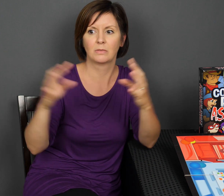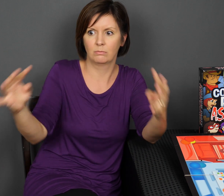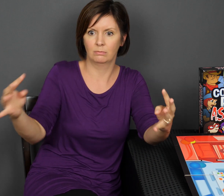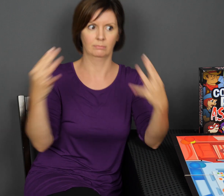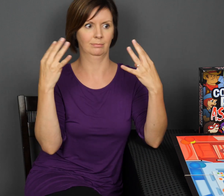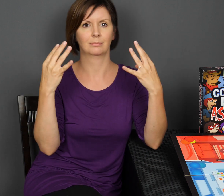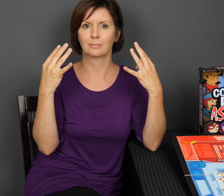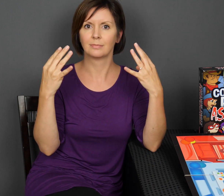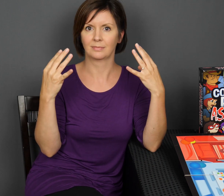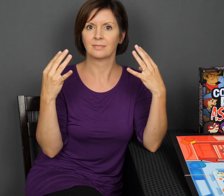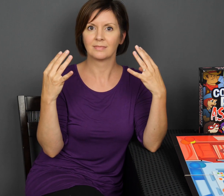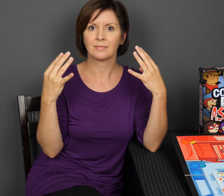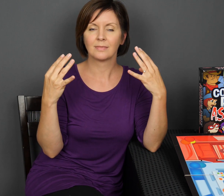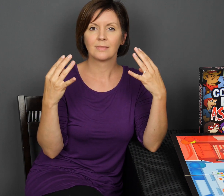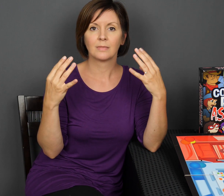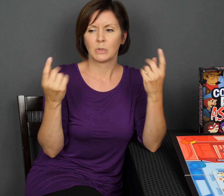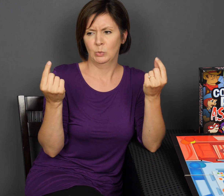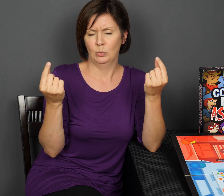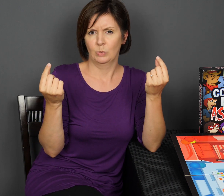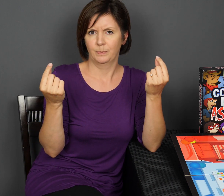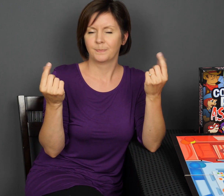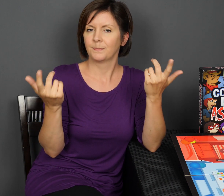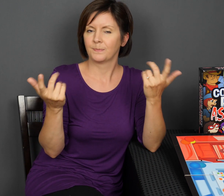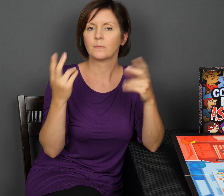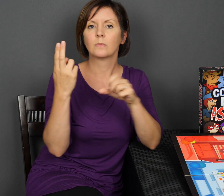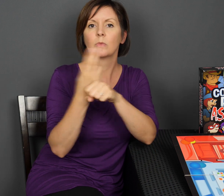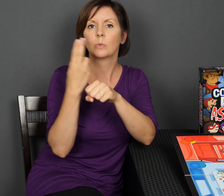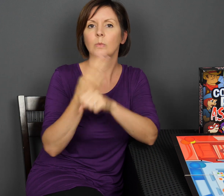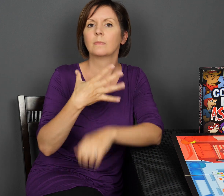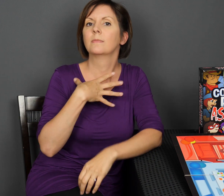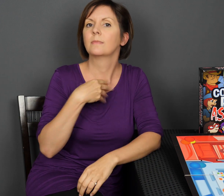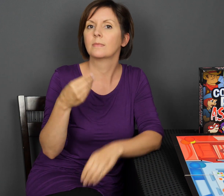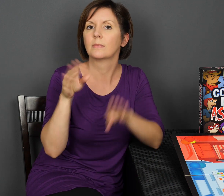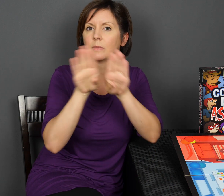If you want to play with the whole class and you’re controlling the game, you could use